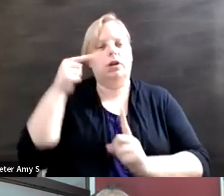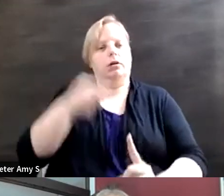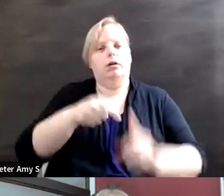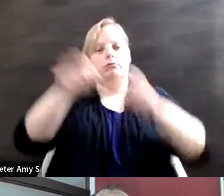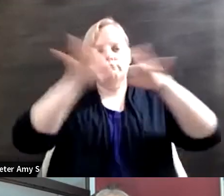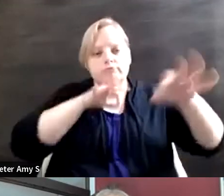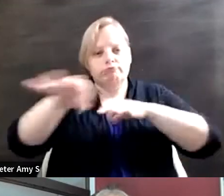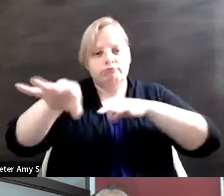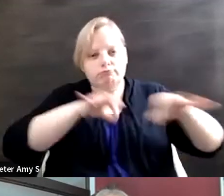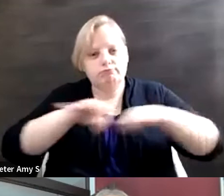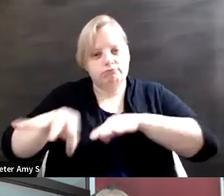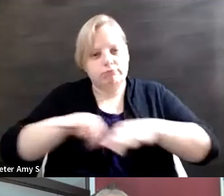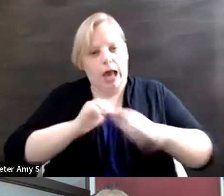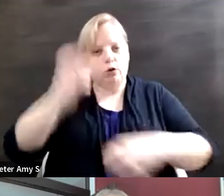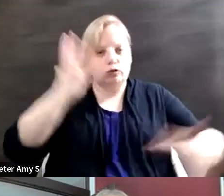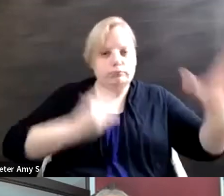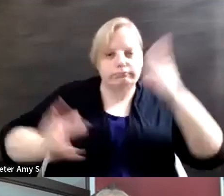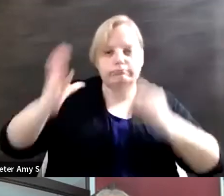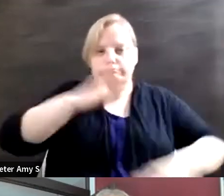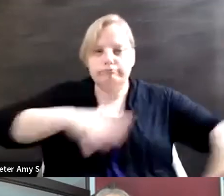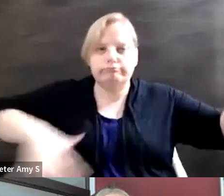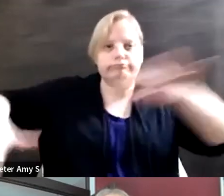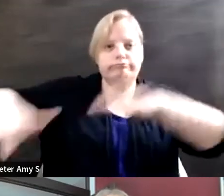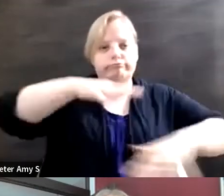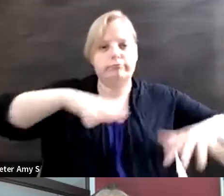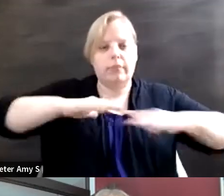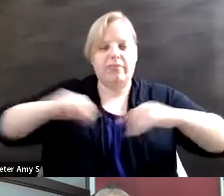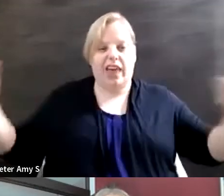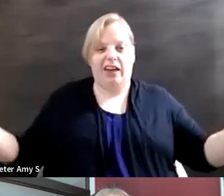and how to experience that and how having that experience and the fear no of course.